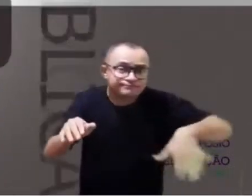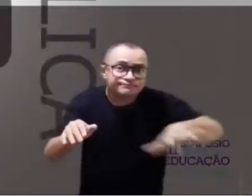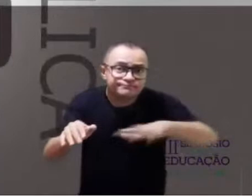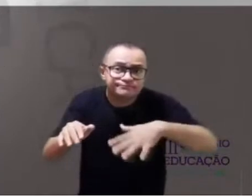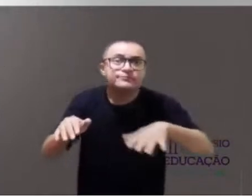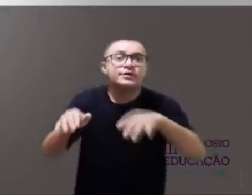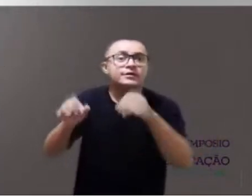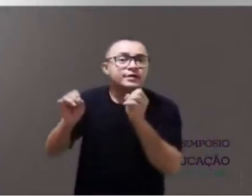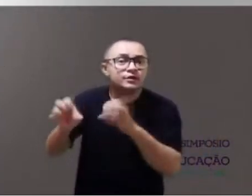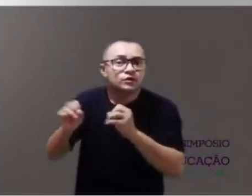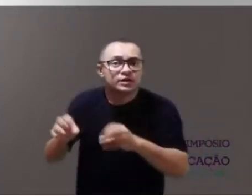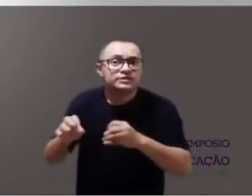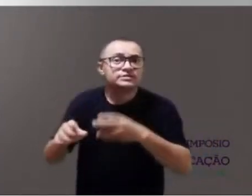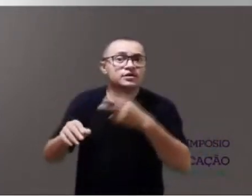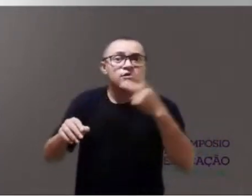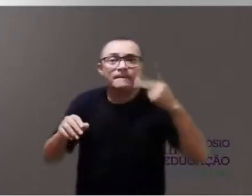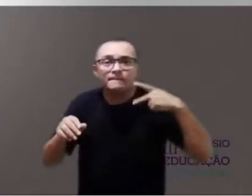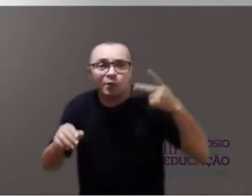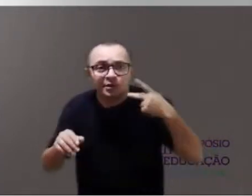in the context of public education.